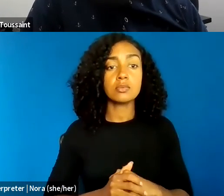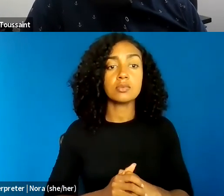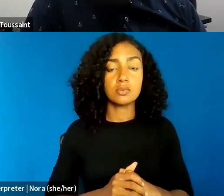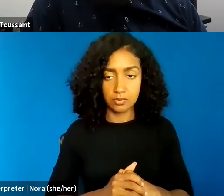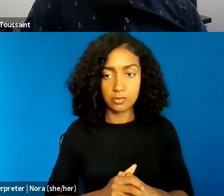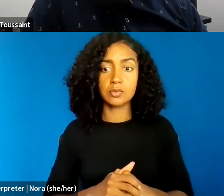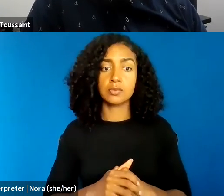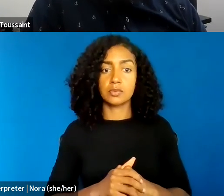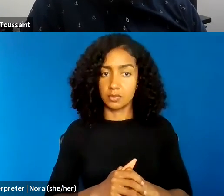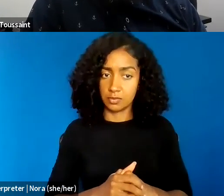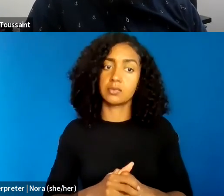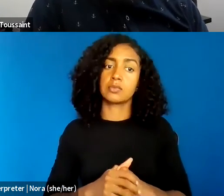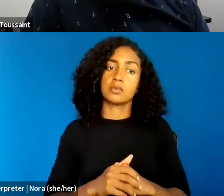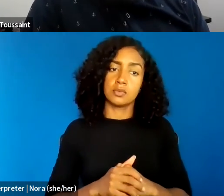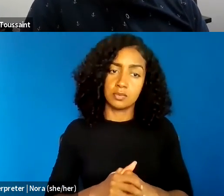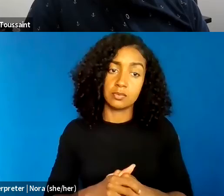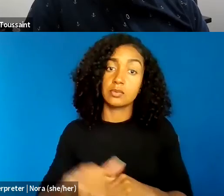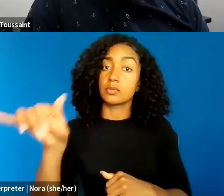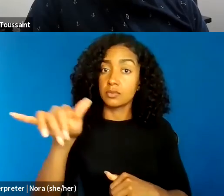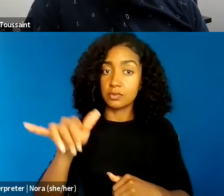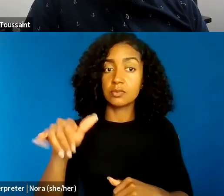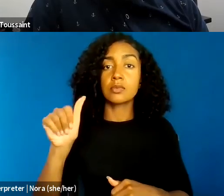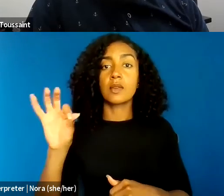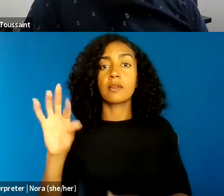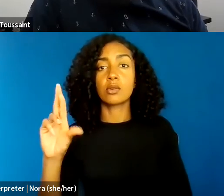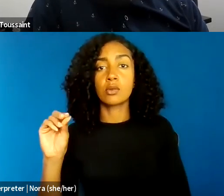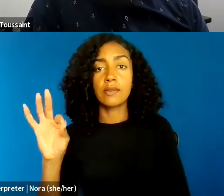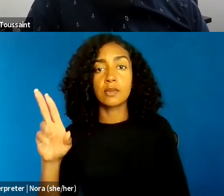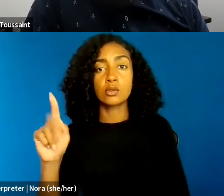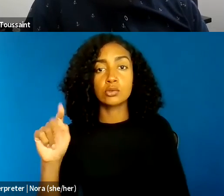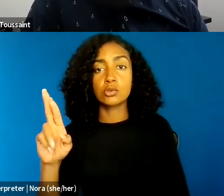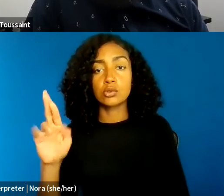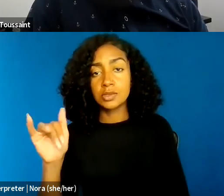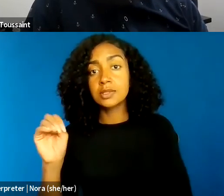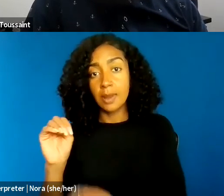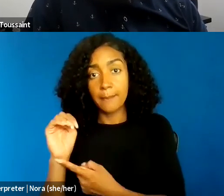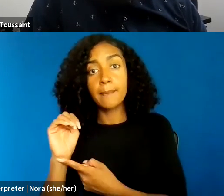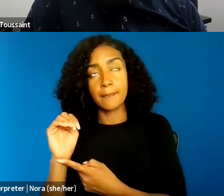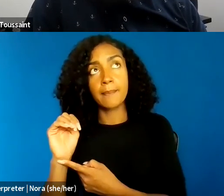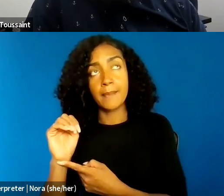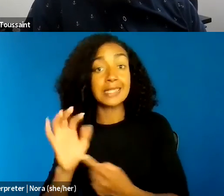also provides a different, and especially when we get to a point, as Professor Capers says,